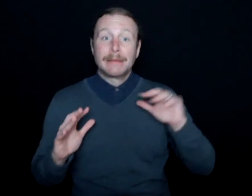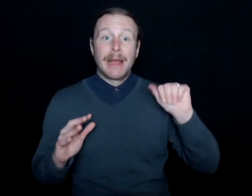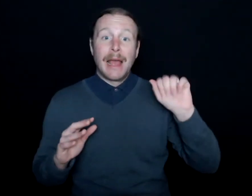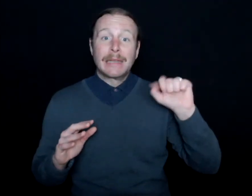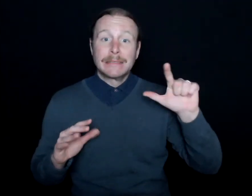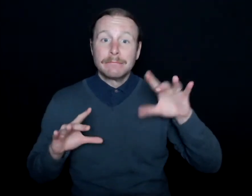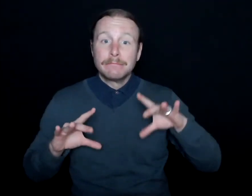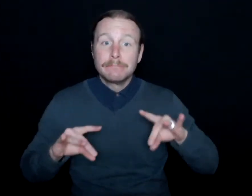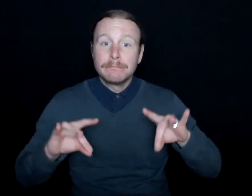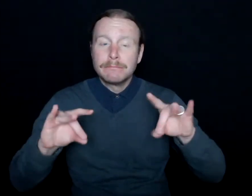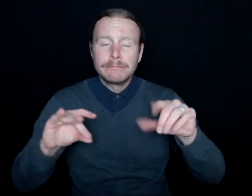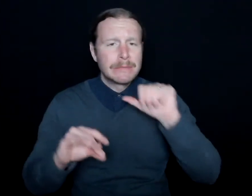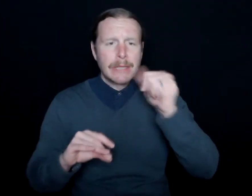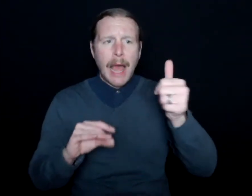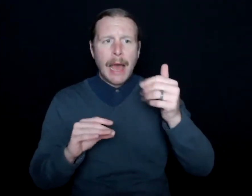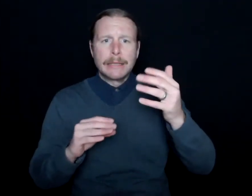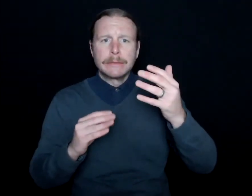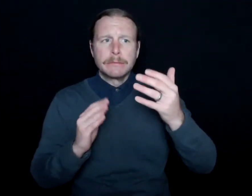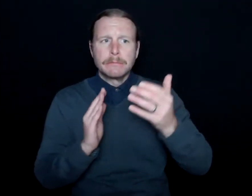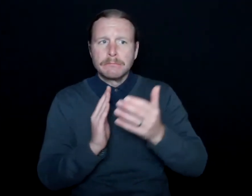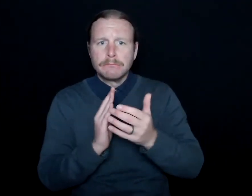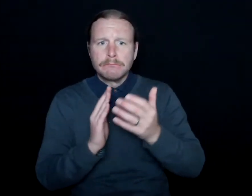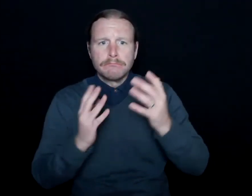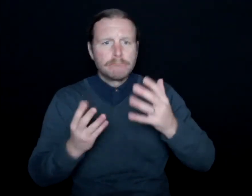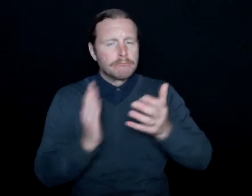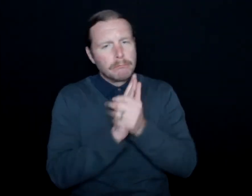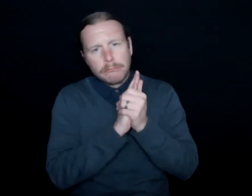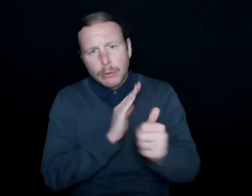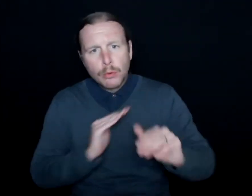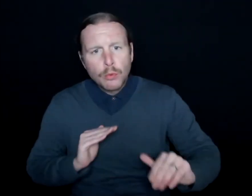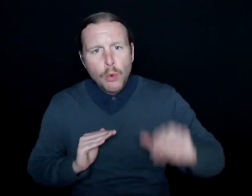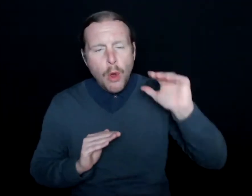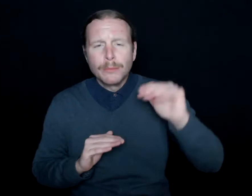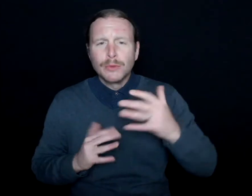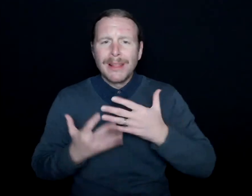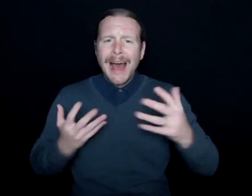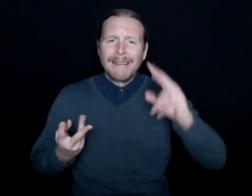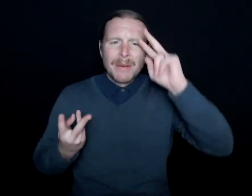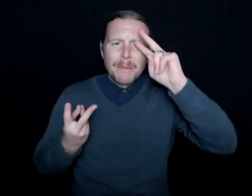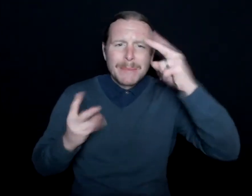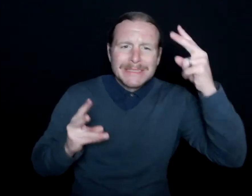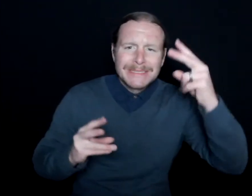wasn't proficient growing up, so obviously there are a lot of misconceptions.